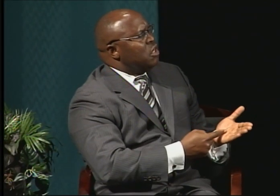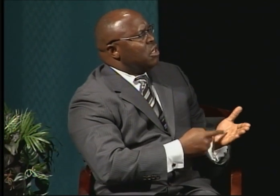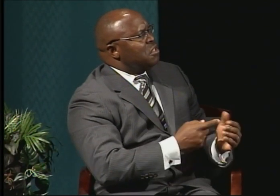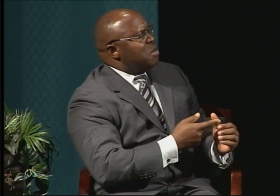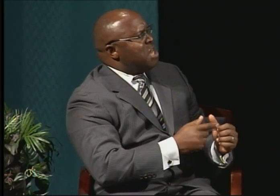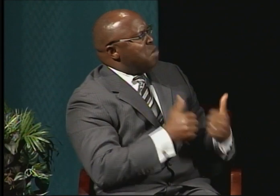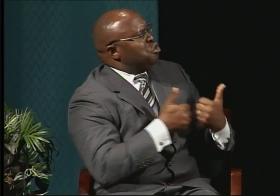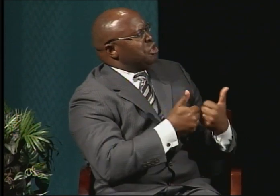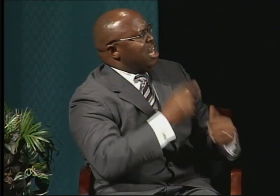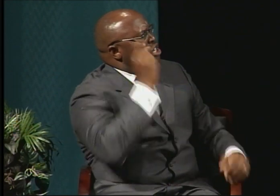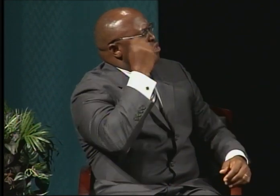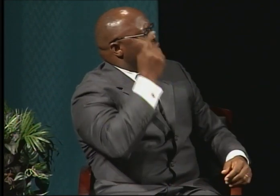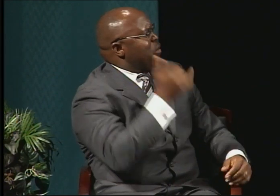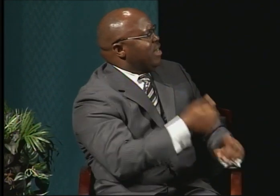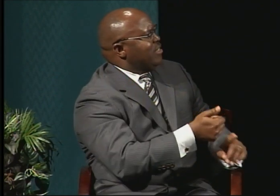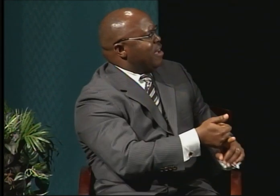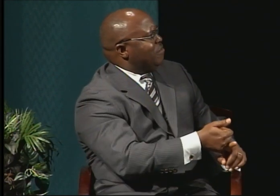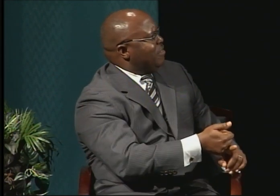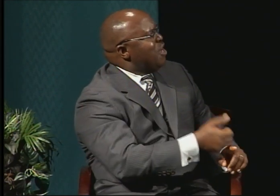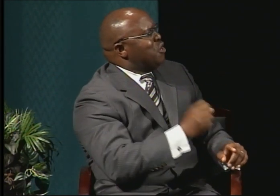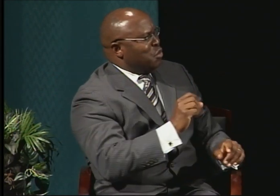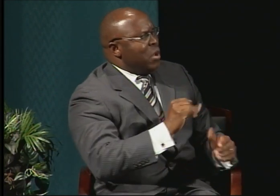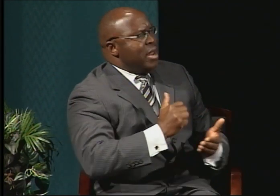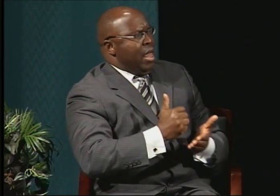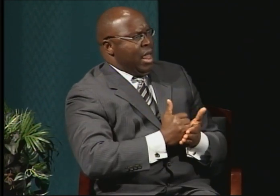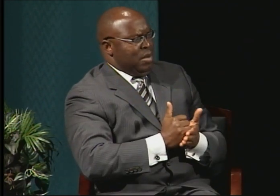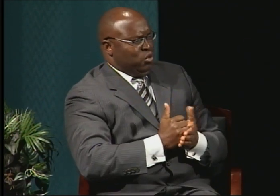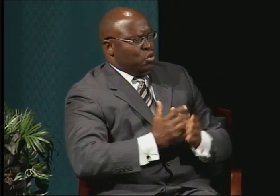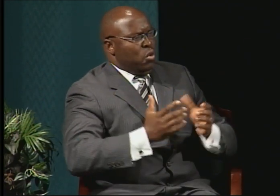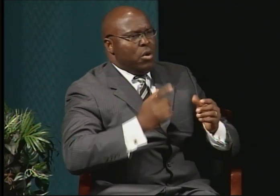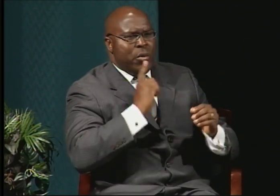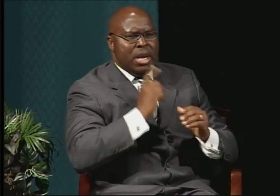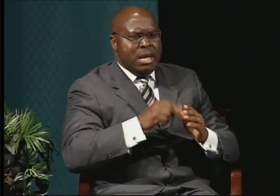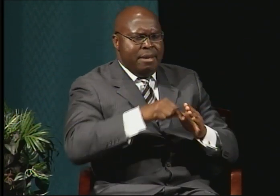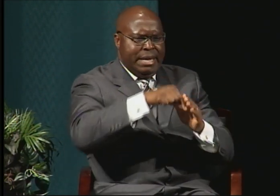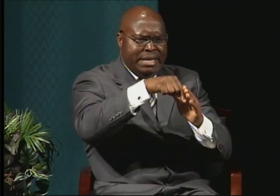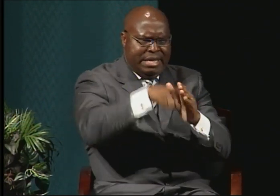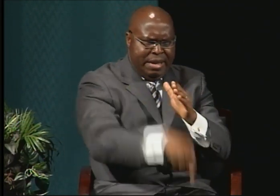So I could develop more in-depth questions. And I had a more in-depth understanding of the content.